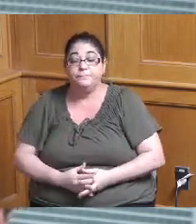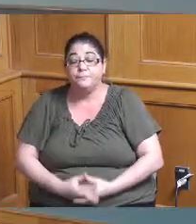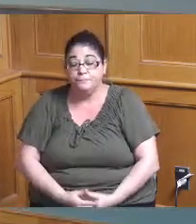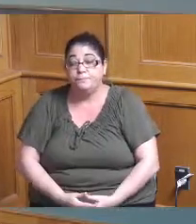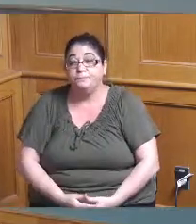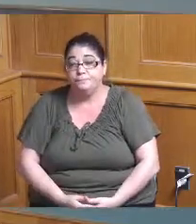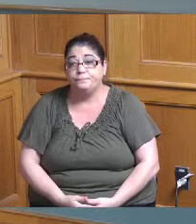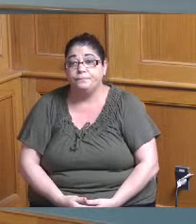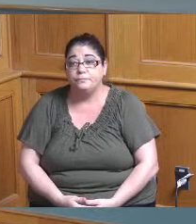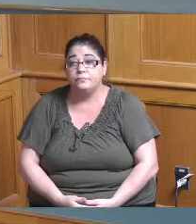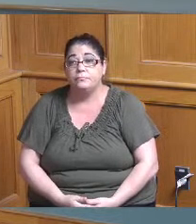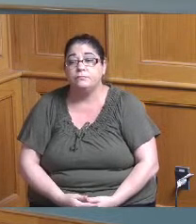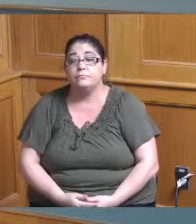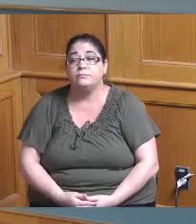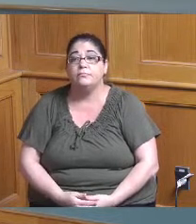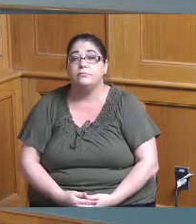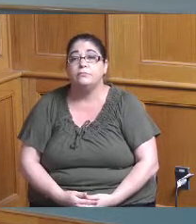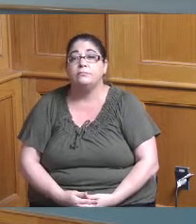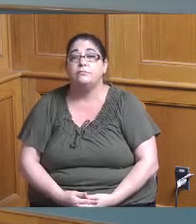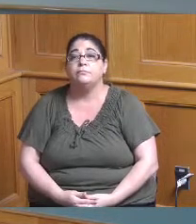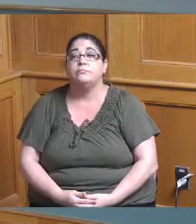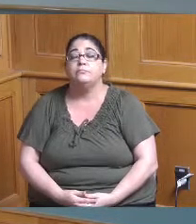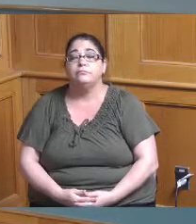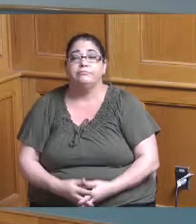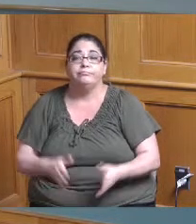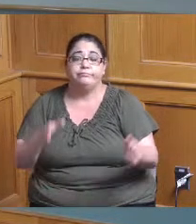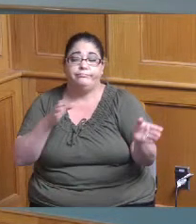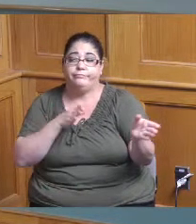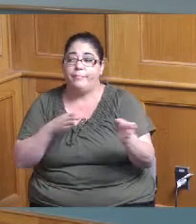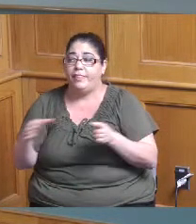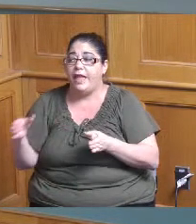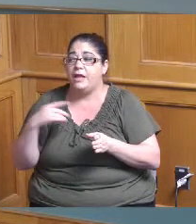as you can see on the agenda we were going to just go through some of the the reporting